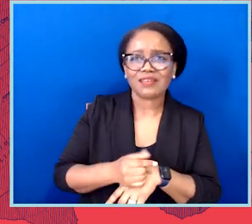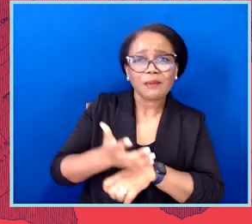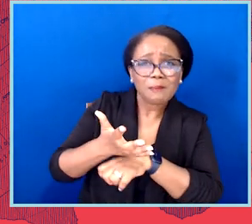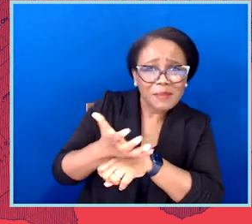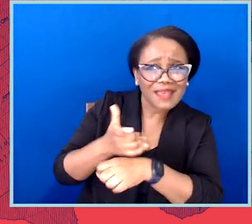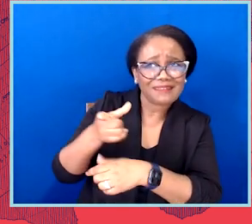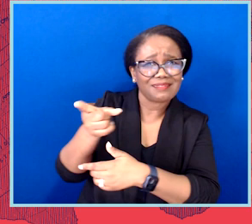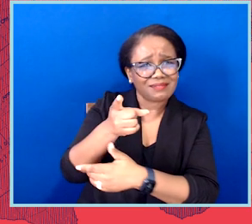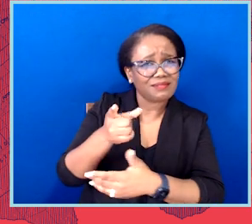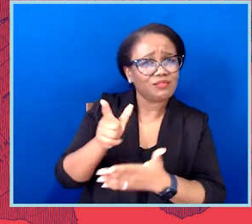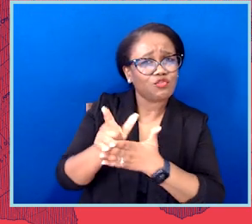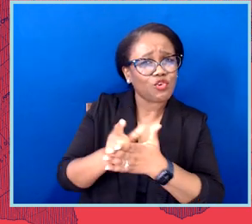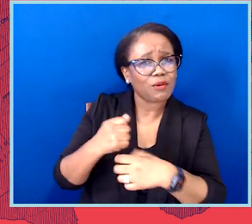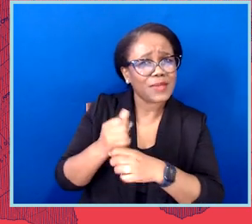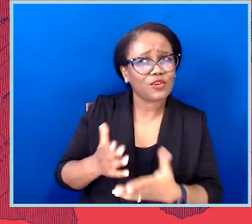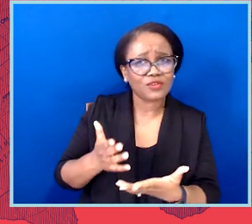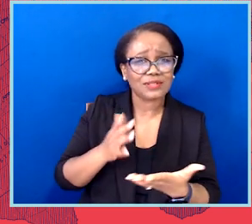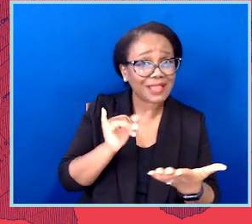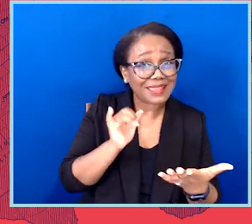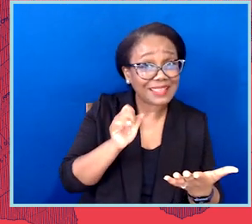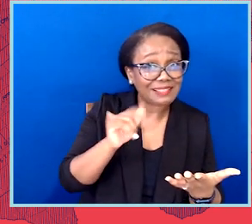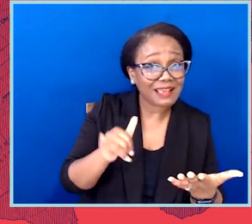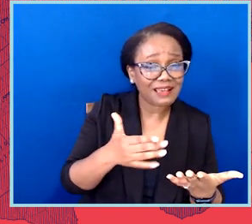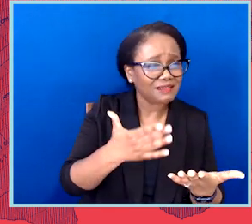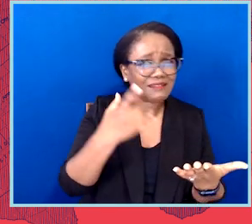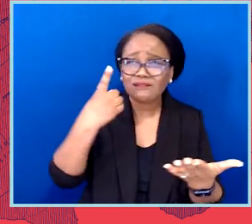like Eli was saying, you know, like, why are you doing this? And that's what we heard over and over.